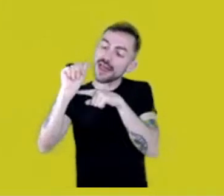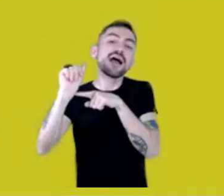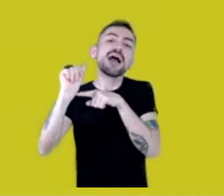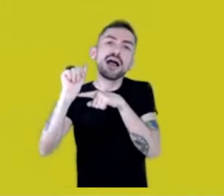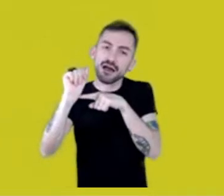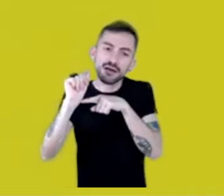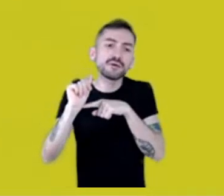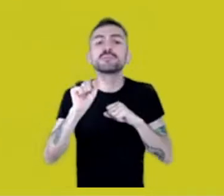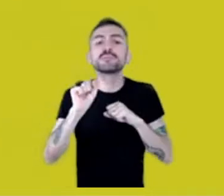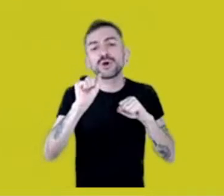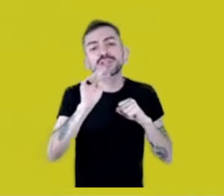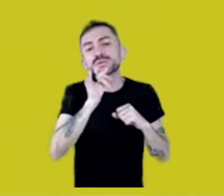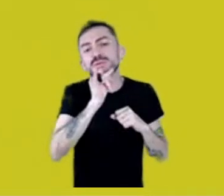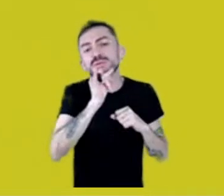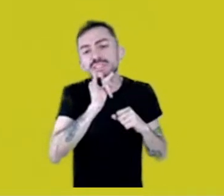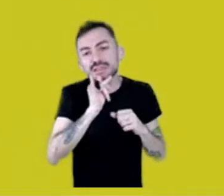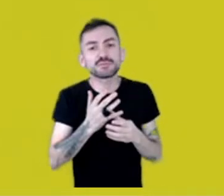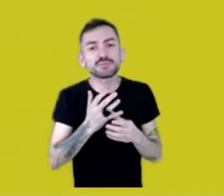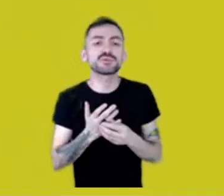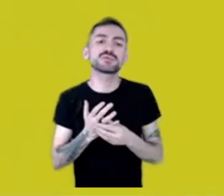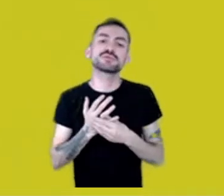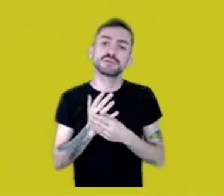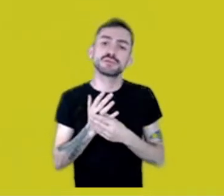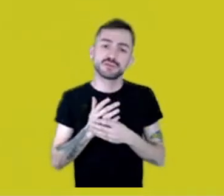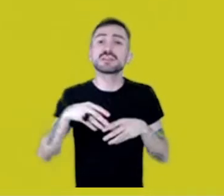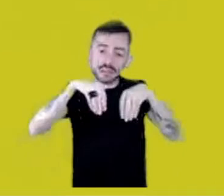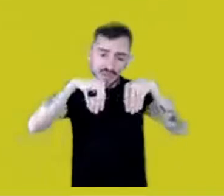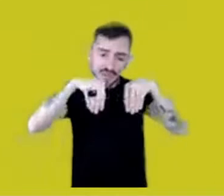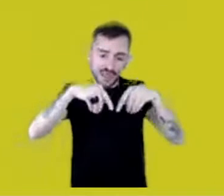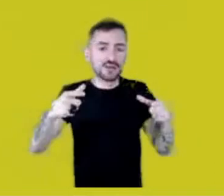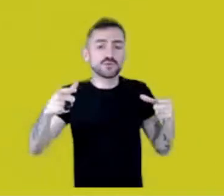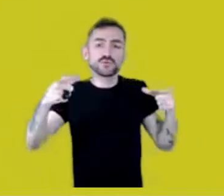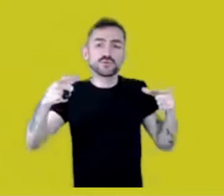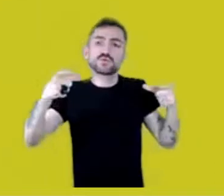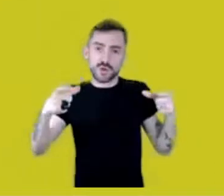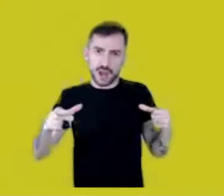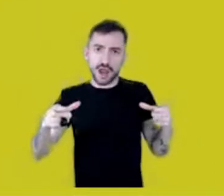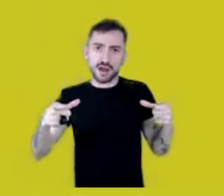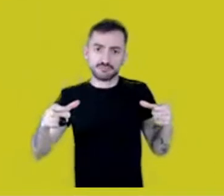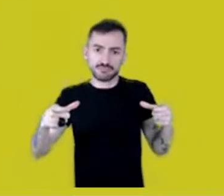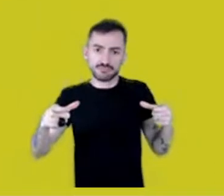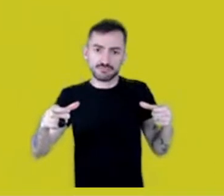“Earth” is “ngá”, earth, the physical element.